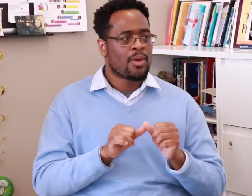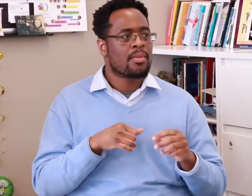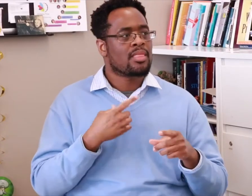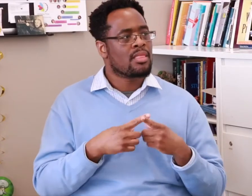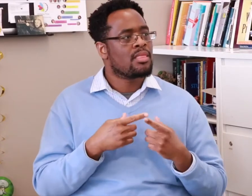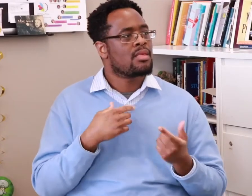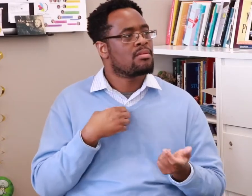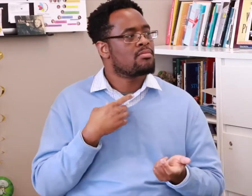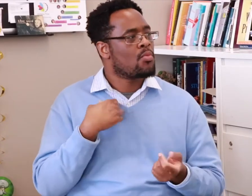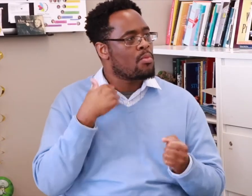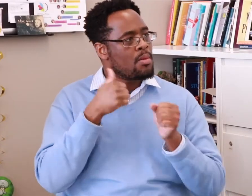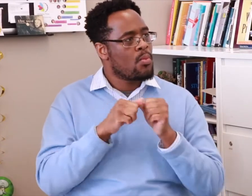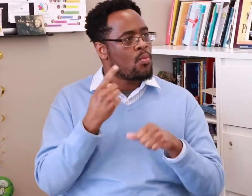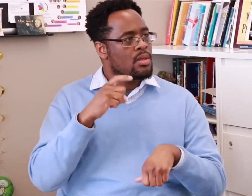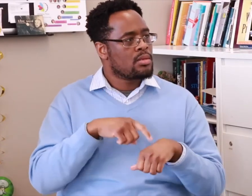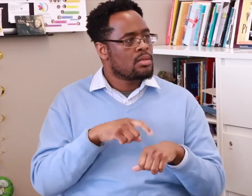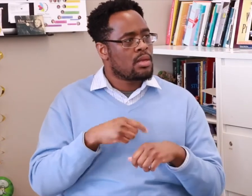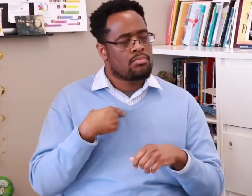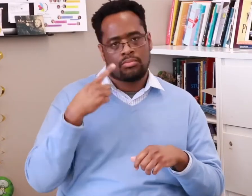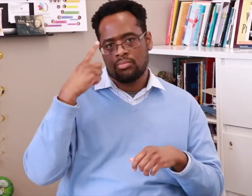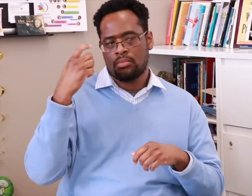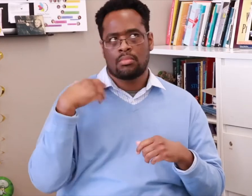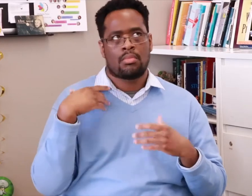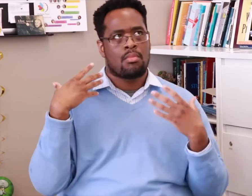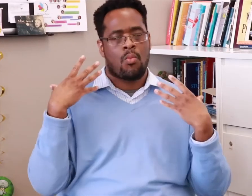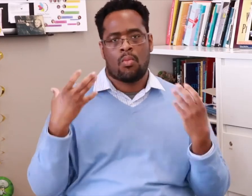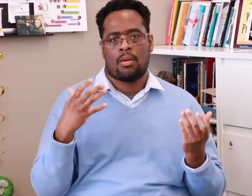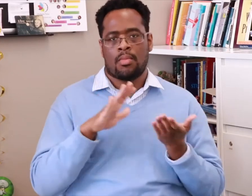I remember at one point, I told someone that I wanted to